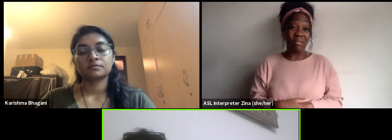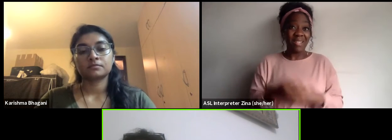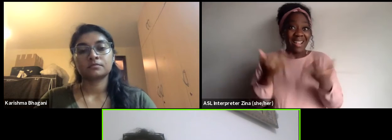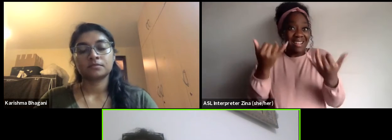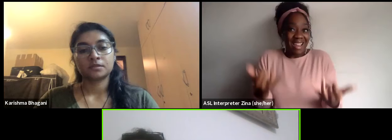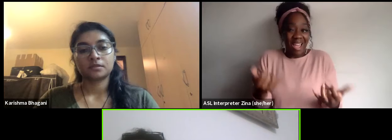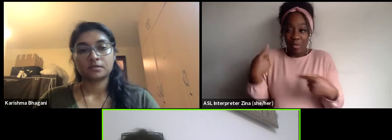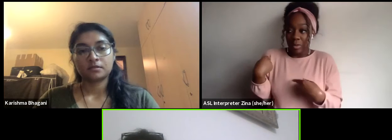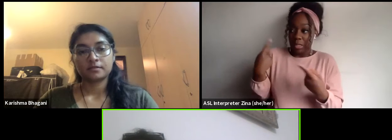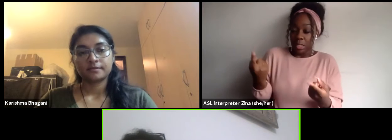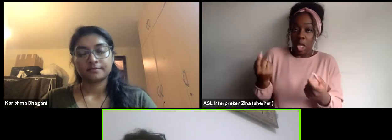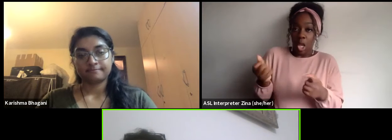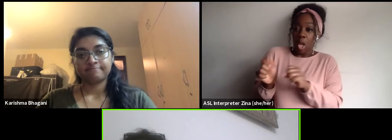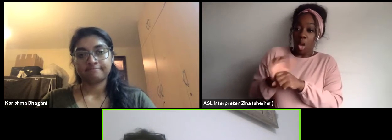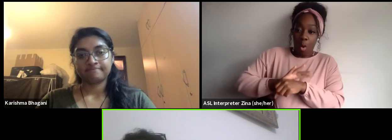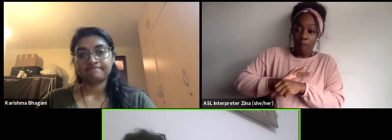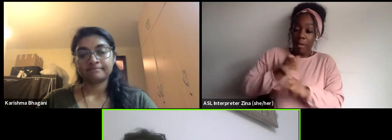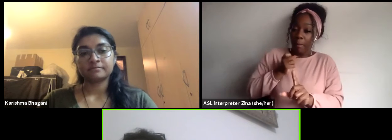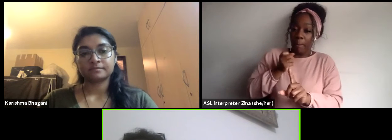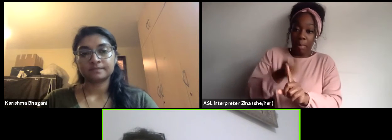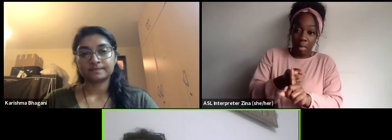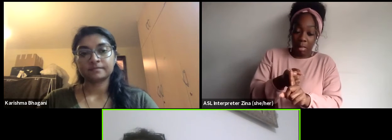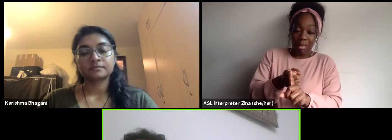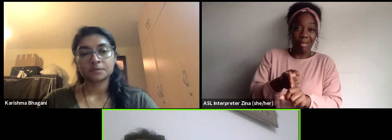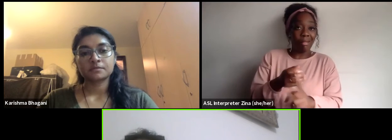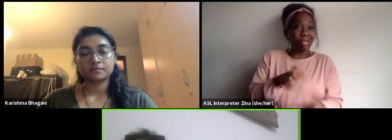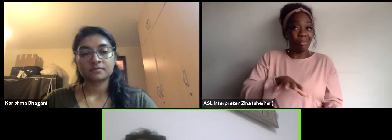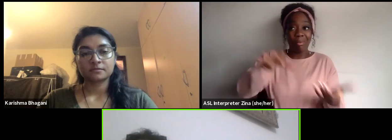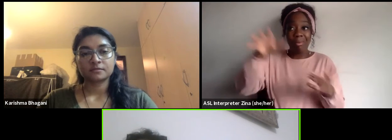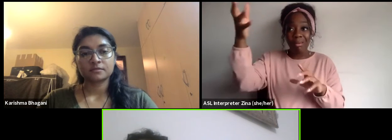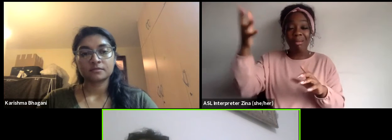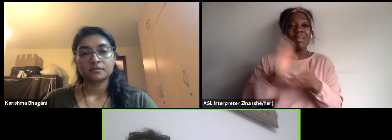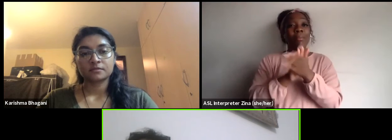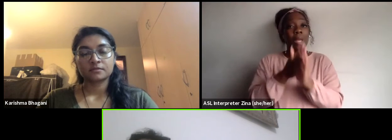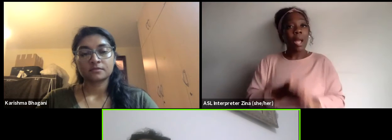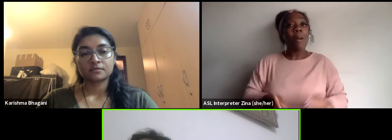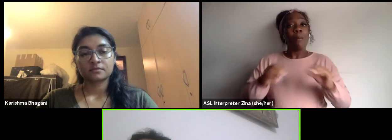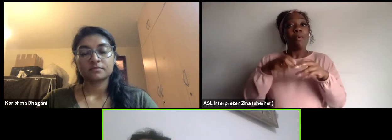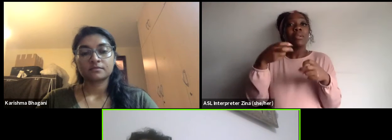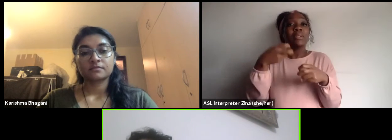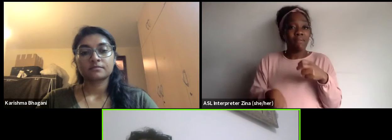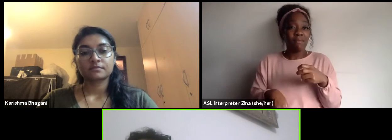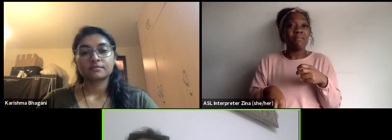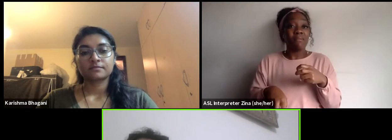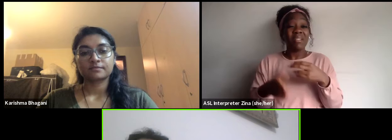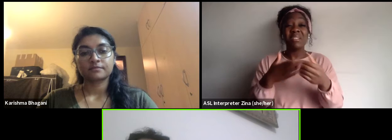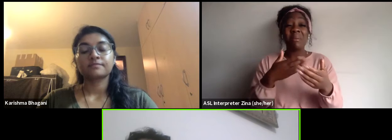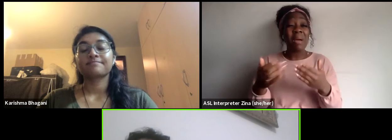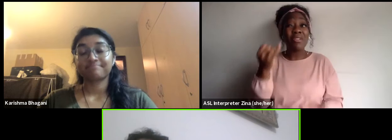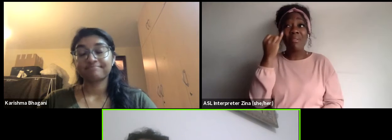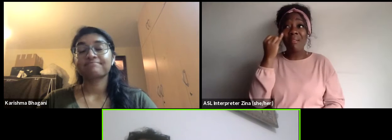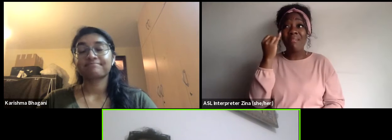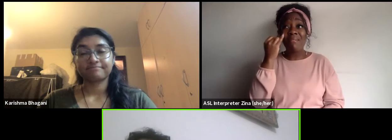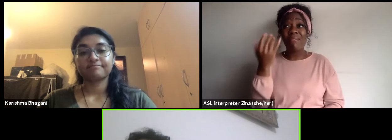and the crisis it's getting more and more difficult for them even with the goodwill to compete against